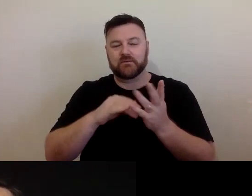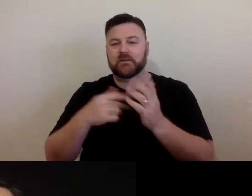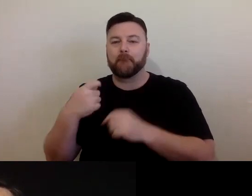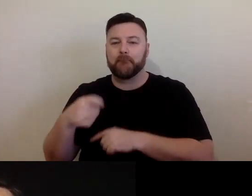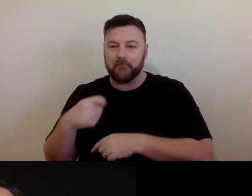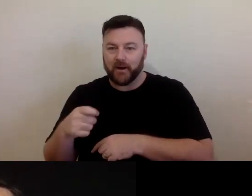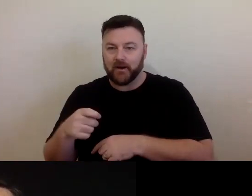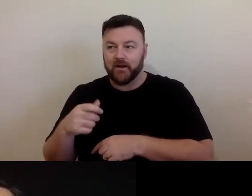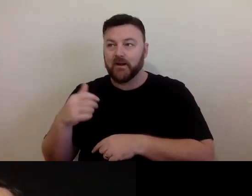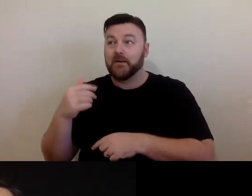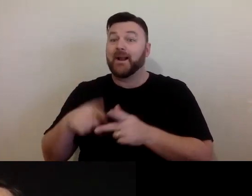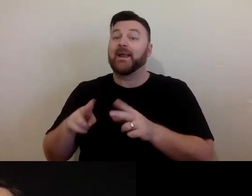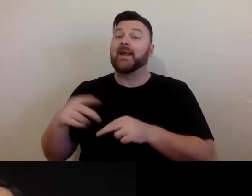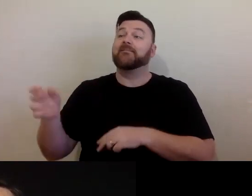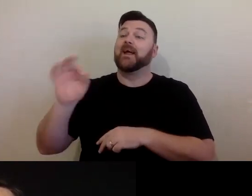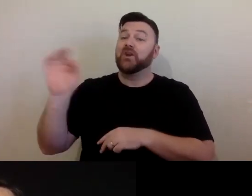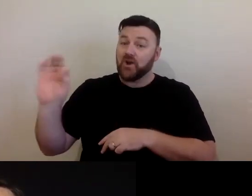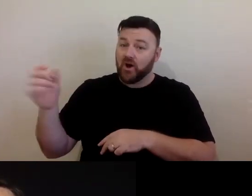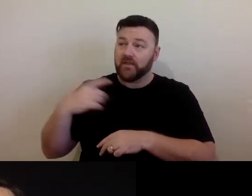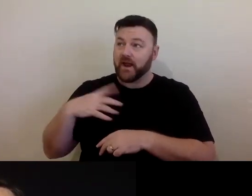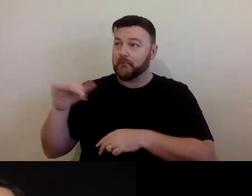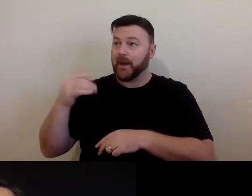they need for you to put it online.